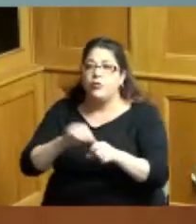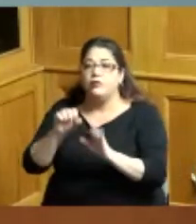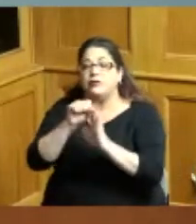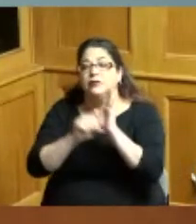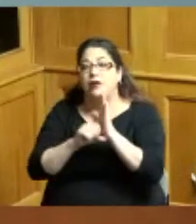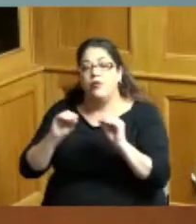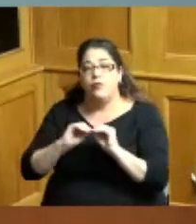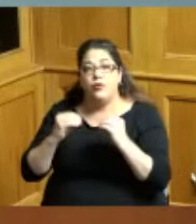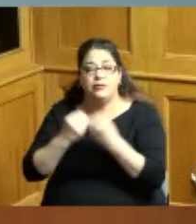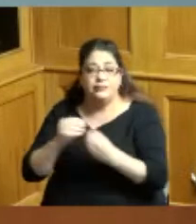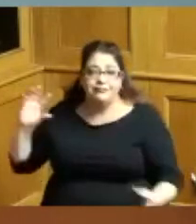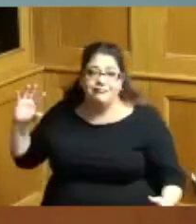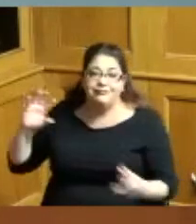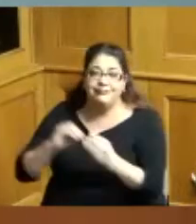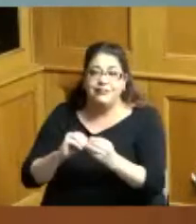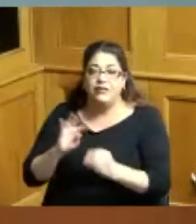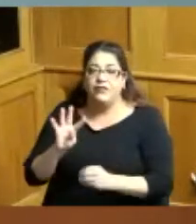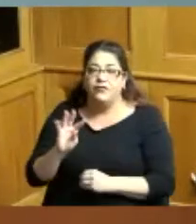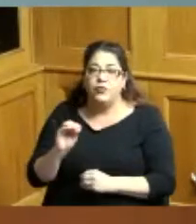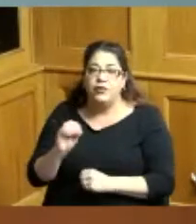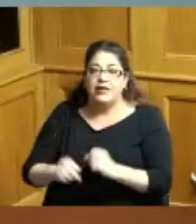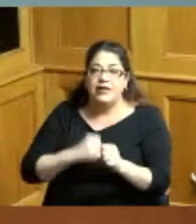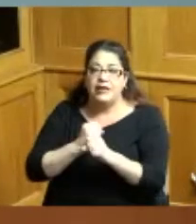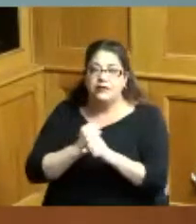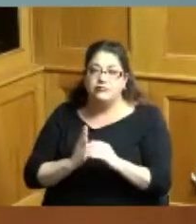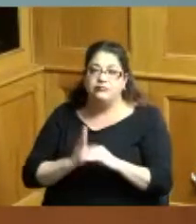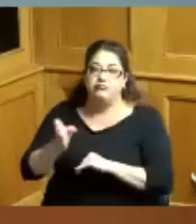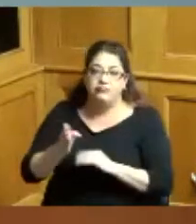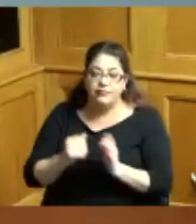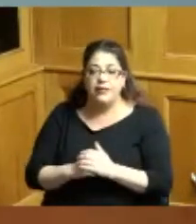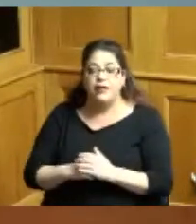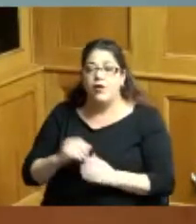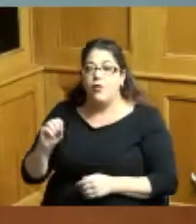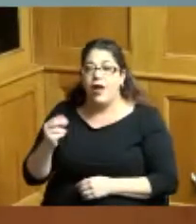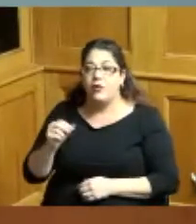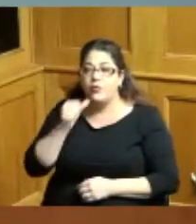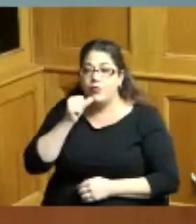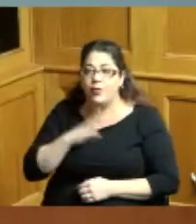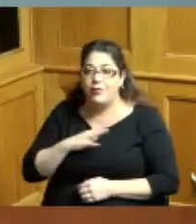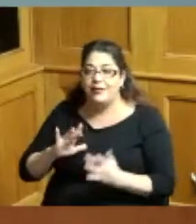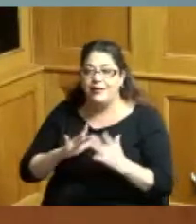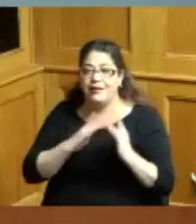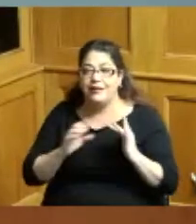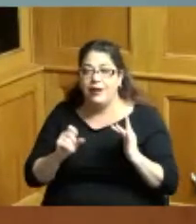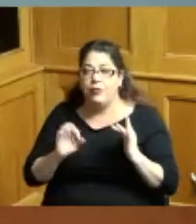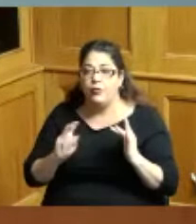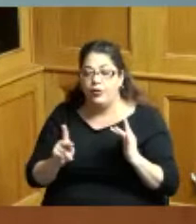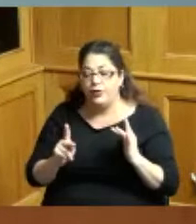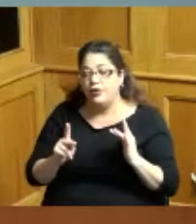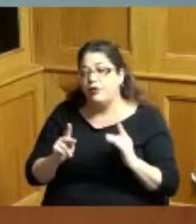past 40 years including the Ohio women's network the human services chamber of Hamilton County